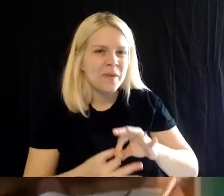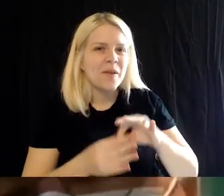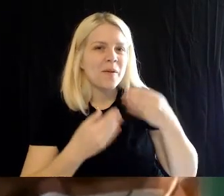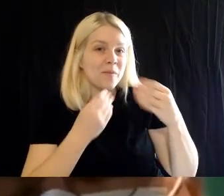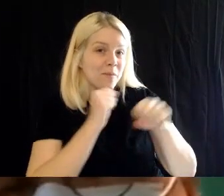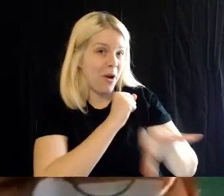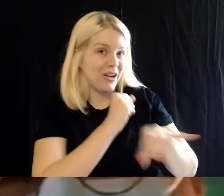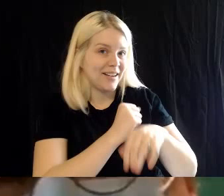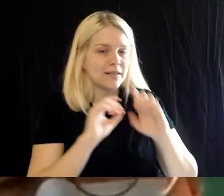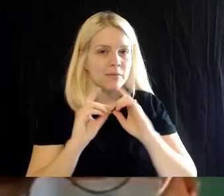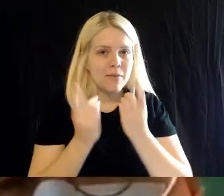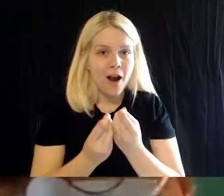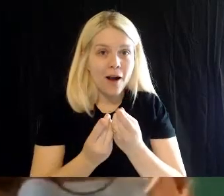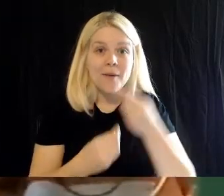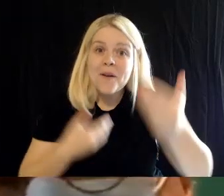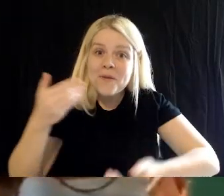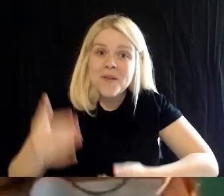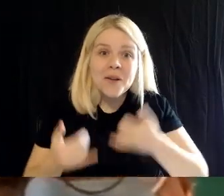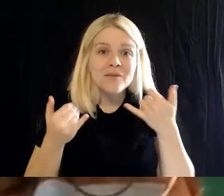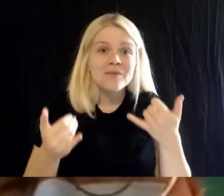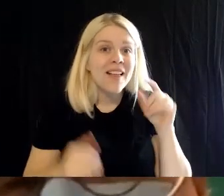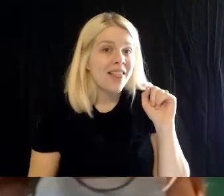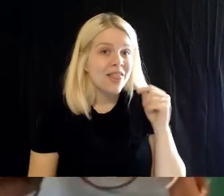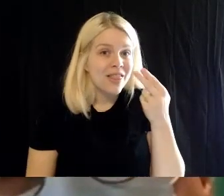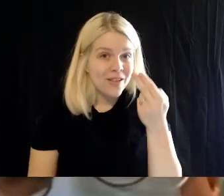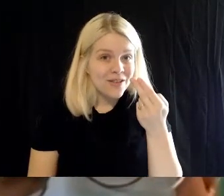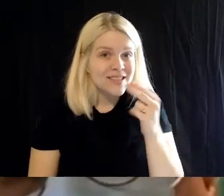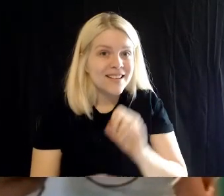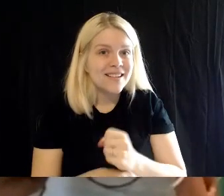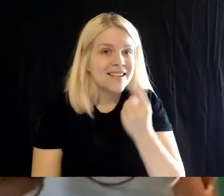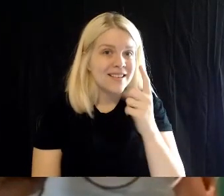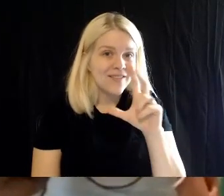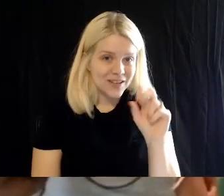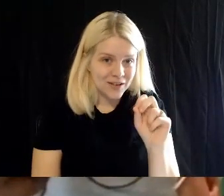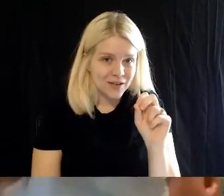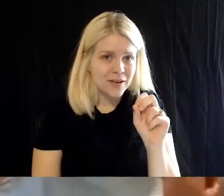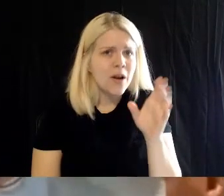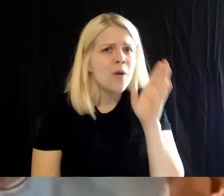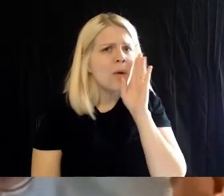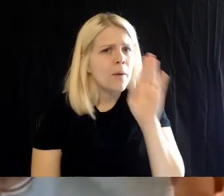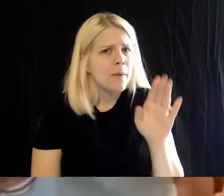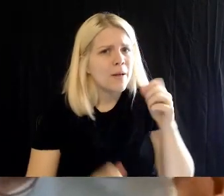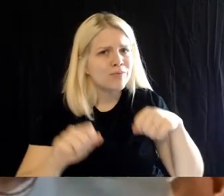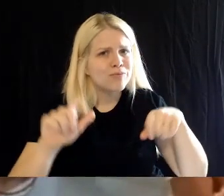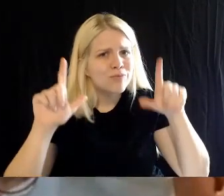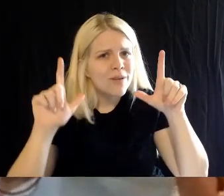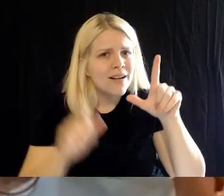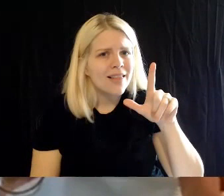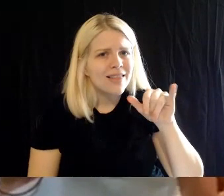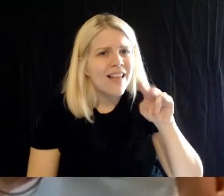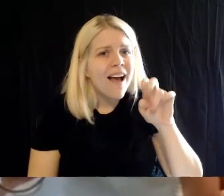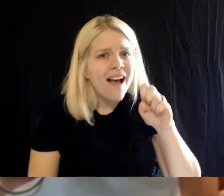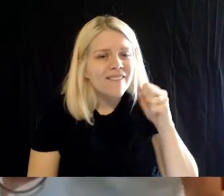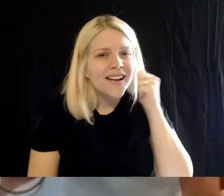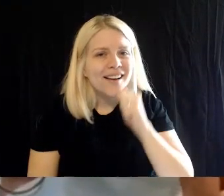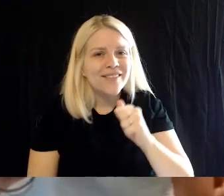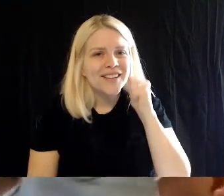This Thursday at 11:30. We're with you every day at this time- with our Facebook Field Trips.